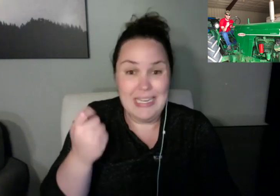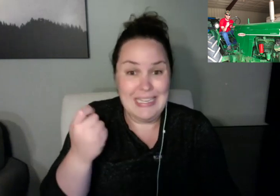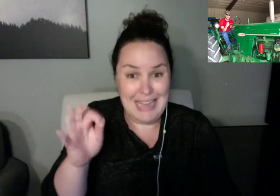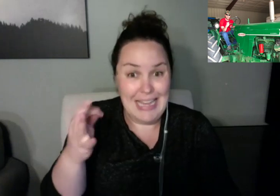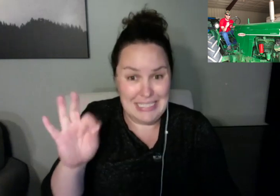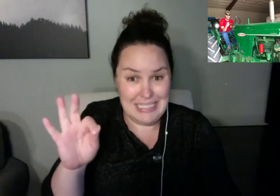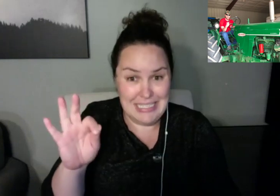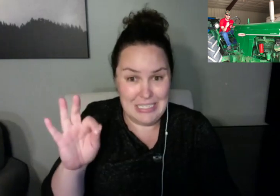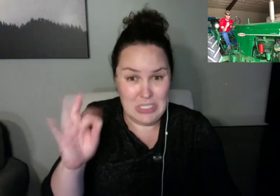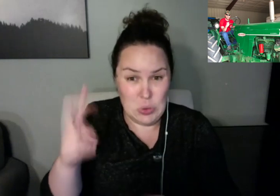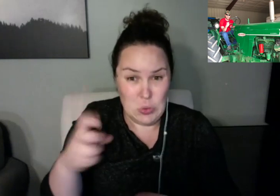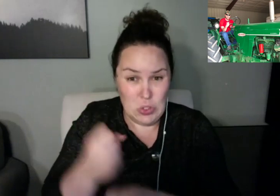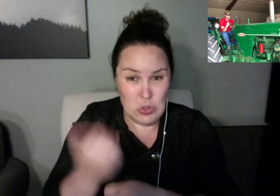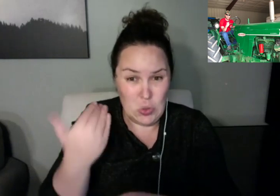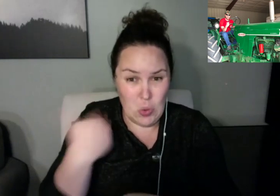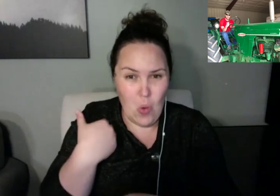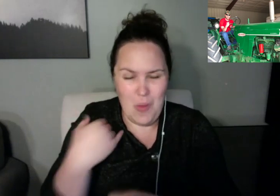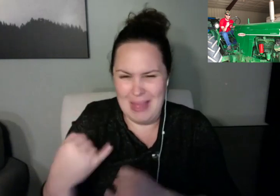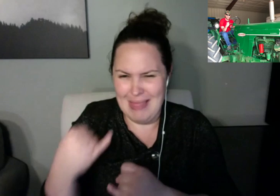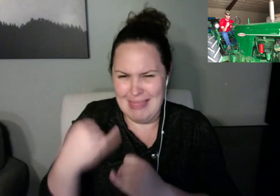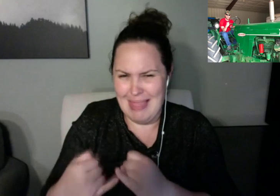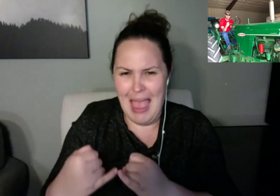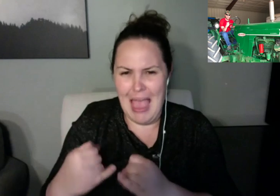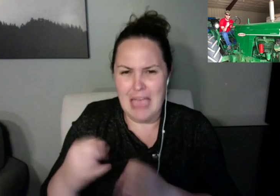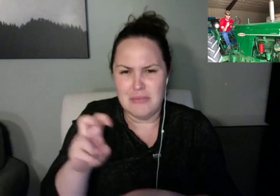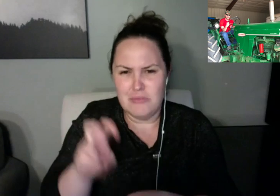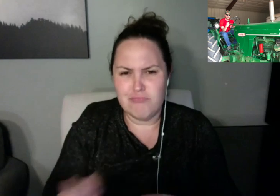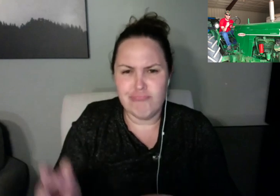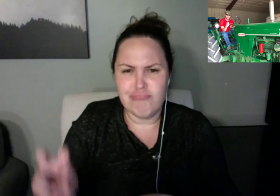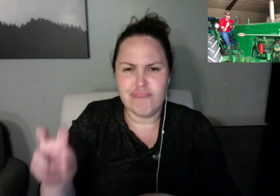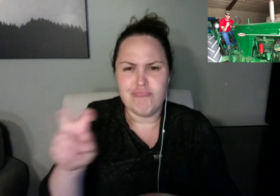dentists and especially the dental assistants are when it comes to flossing.